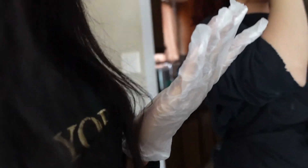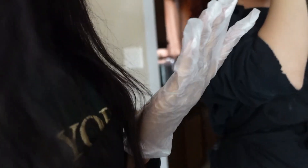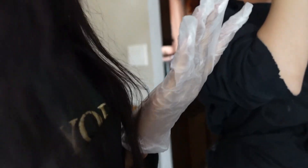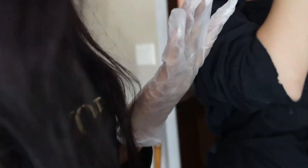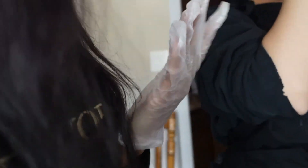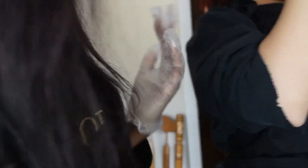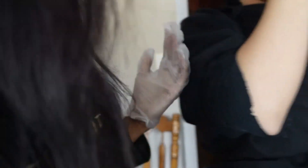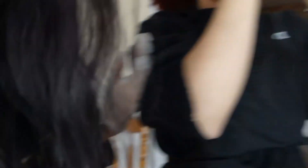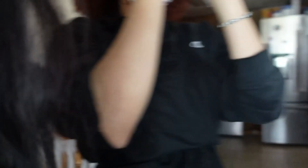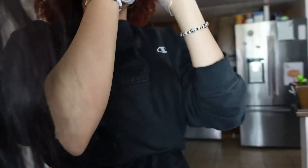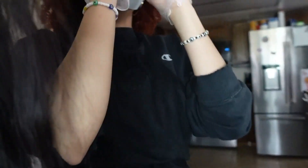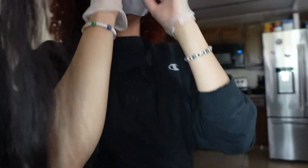yo you smell it